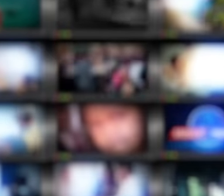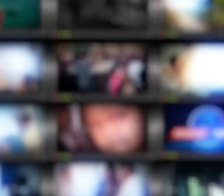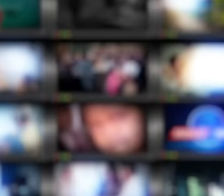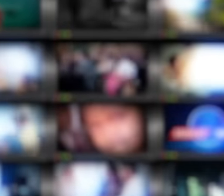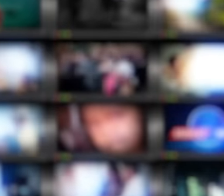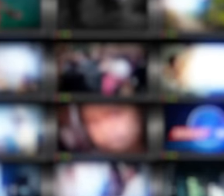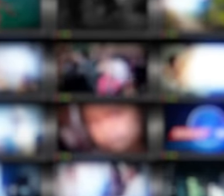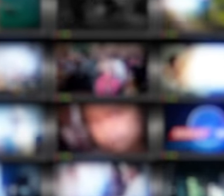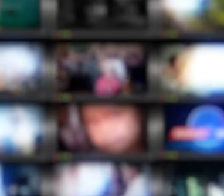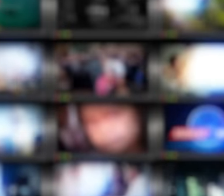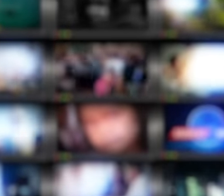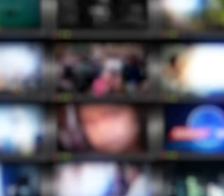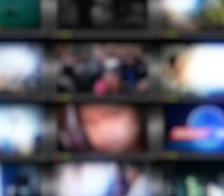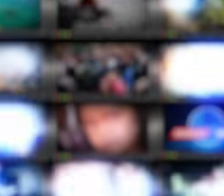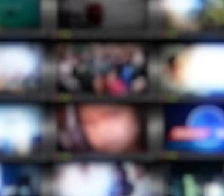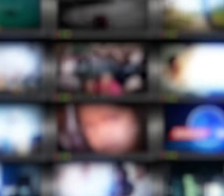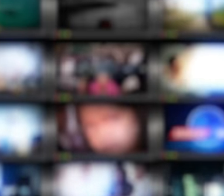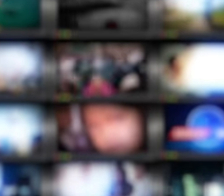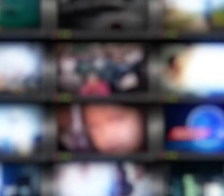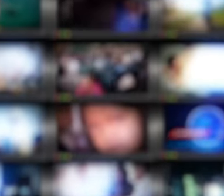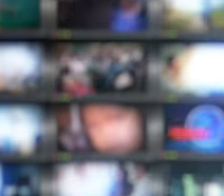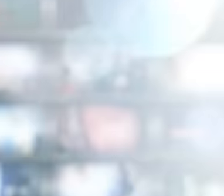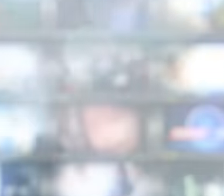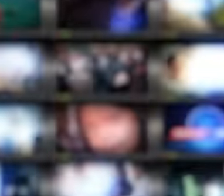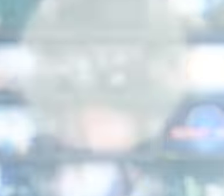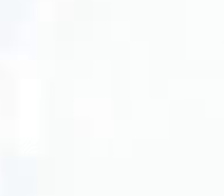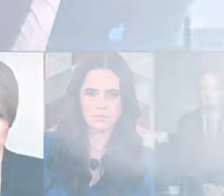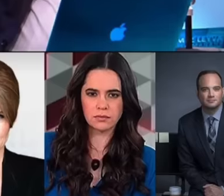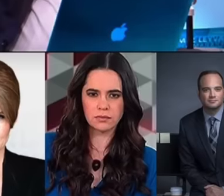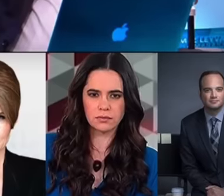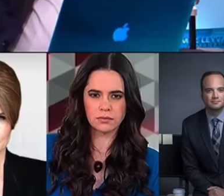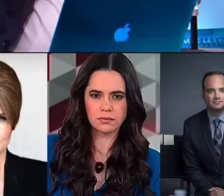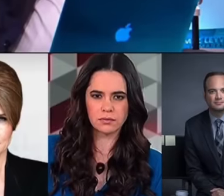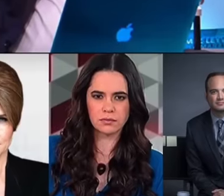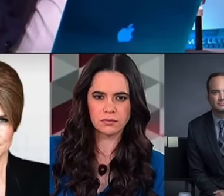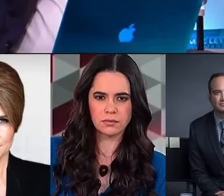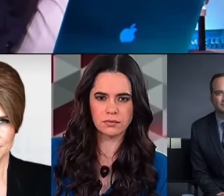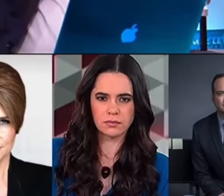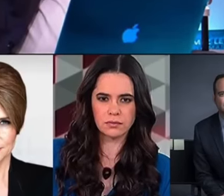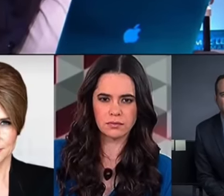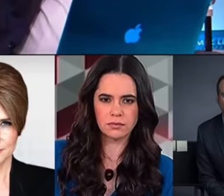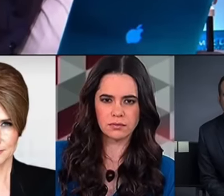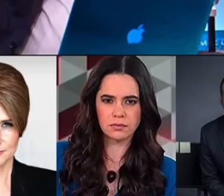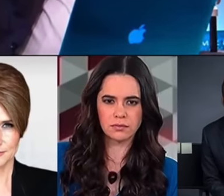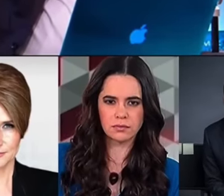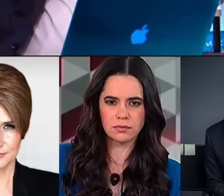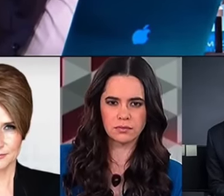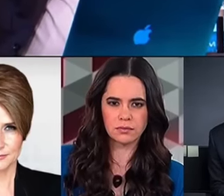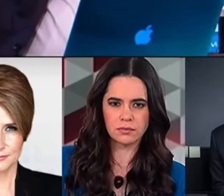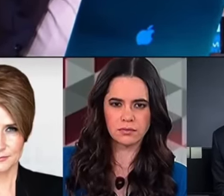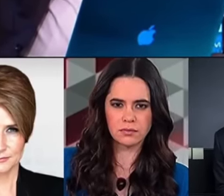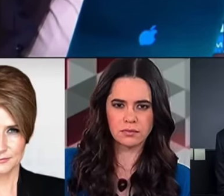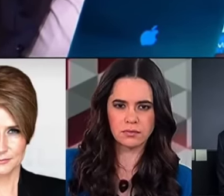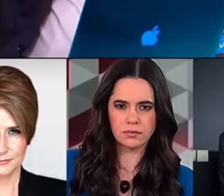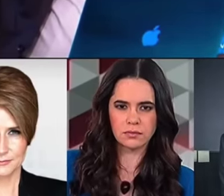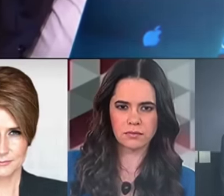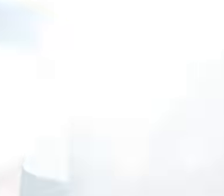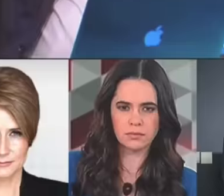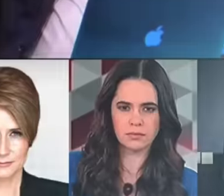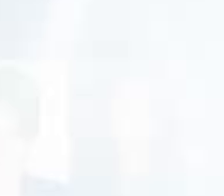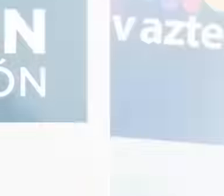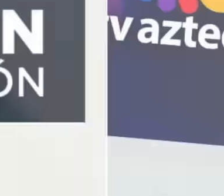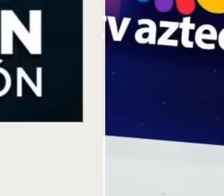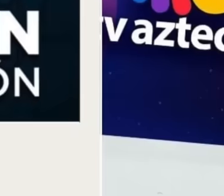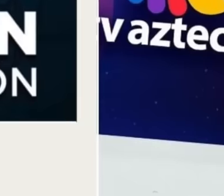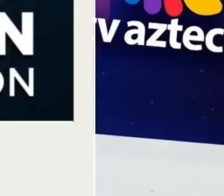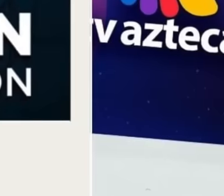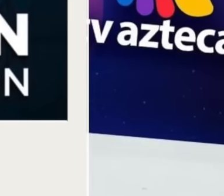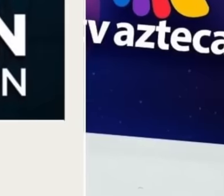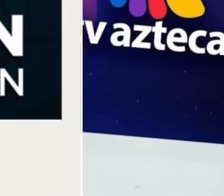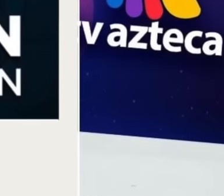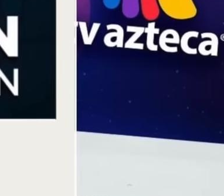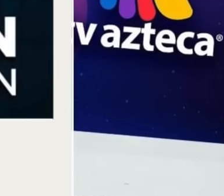many years were hiding information from Mexicans. In recent years, Televisa TV